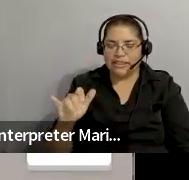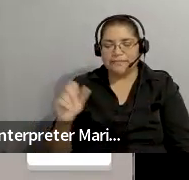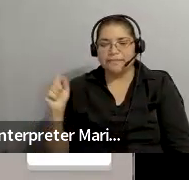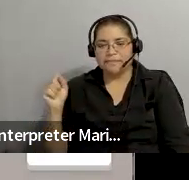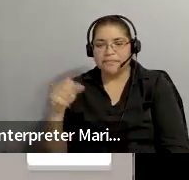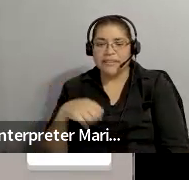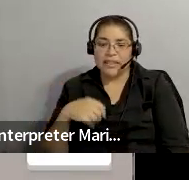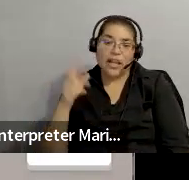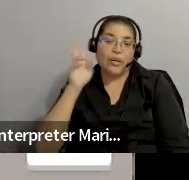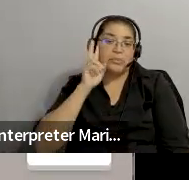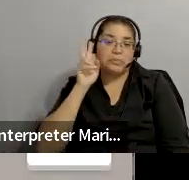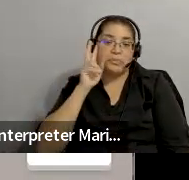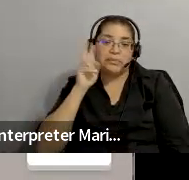: For the U.S. globally was founded somewhere else. : I would have to say --